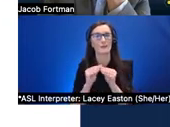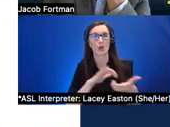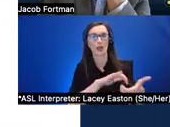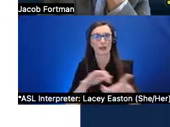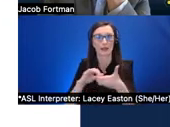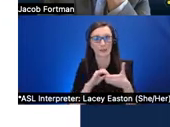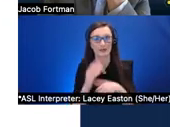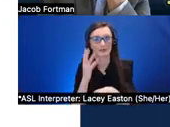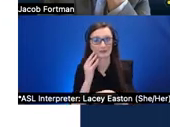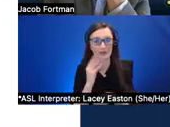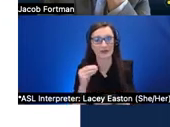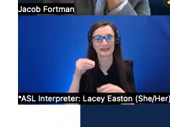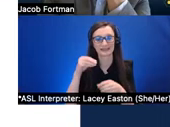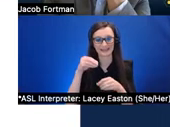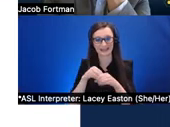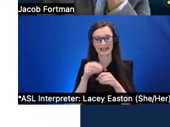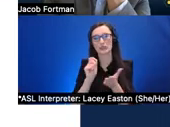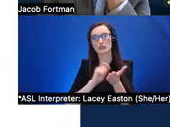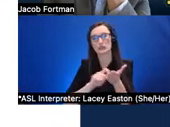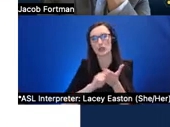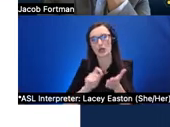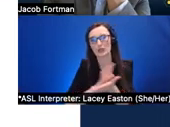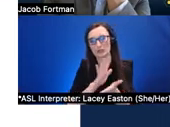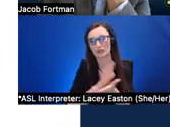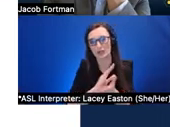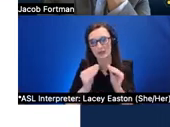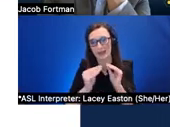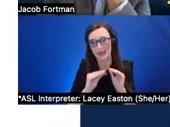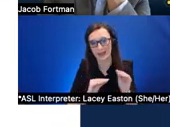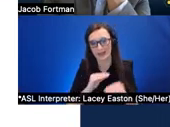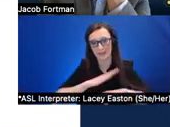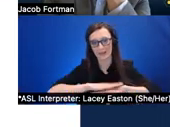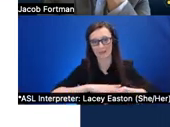document editing platforms as well as thinking about future collaborative ar xr experiences